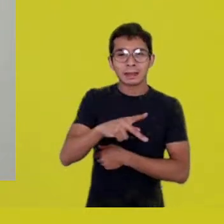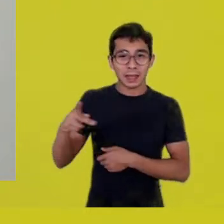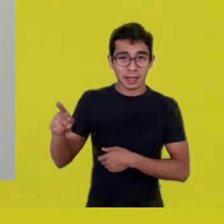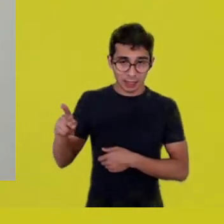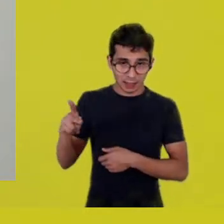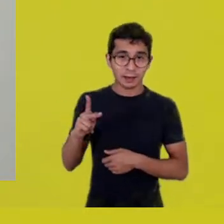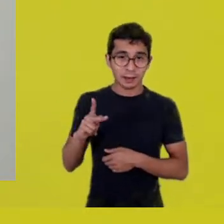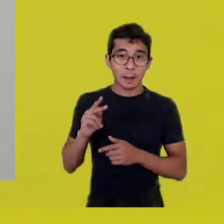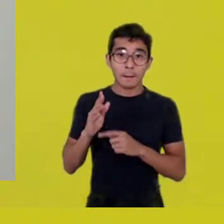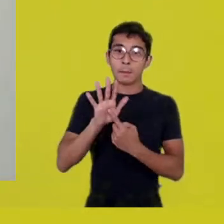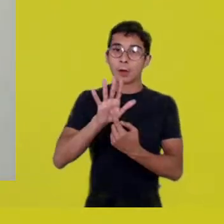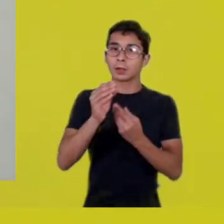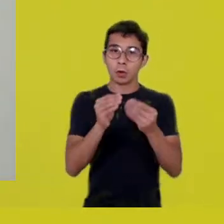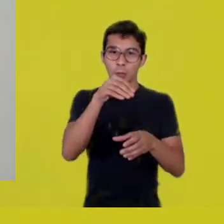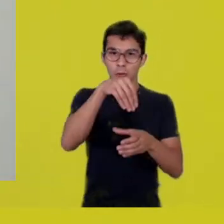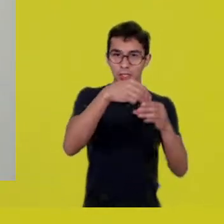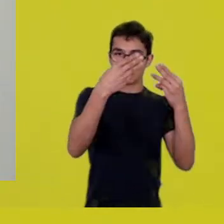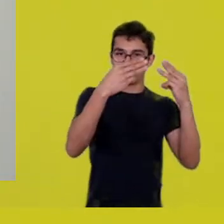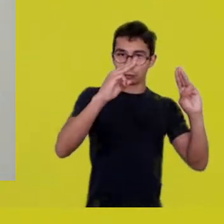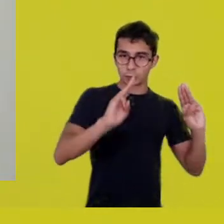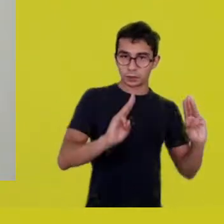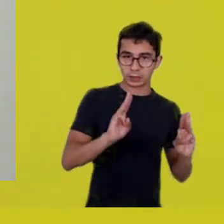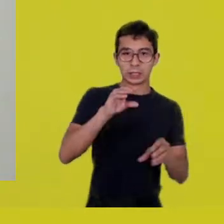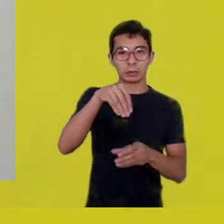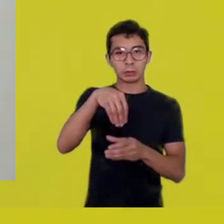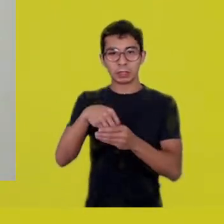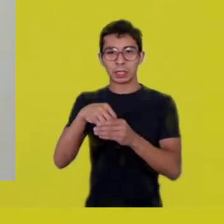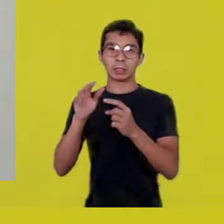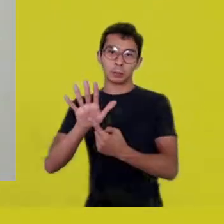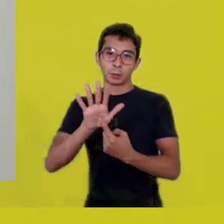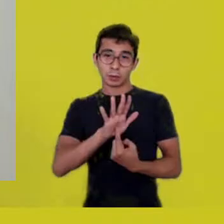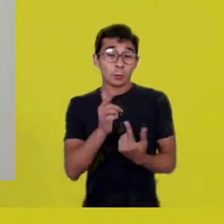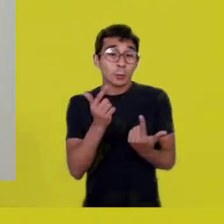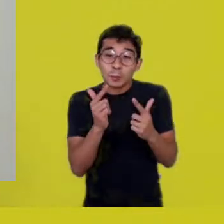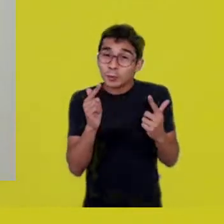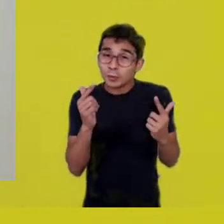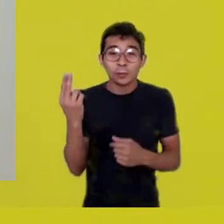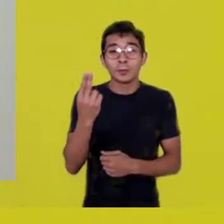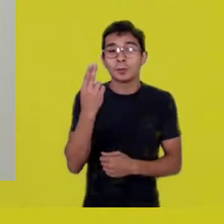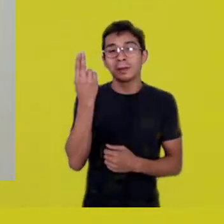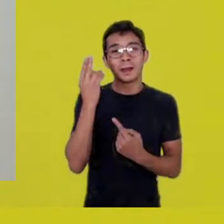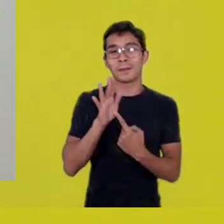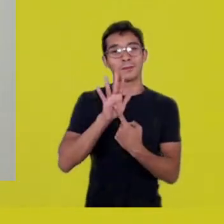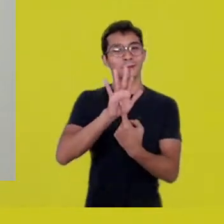I don’t despise that. Rather, I invoke another memory